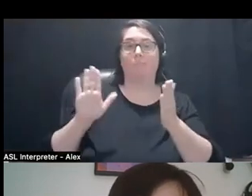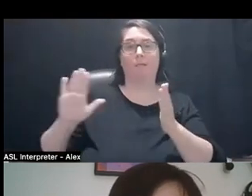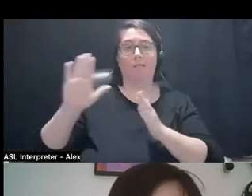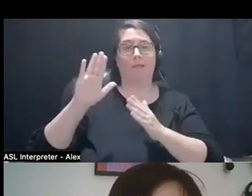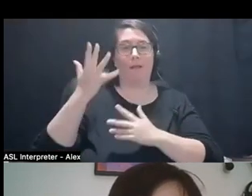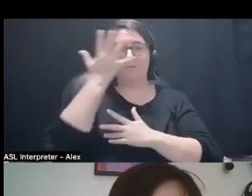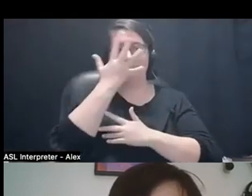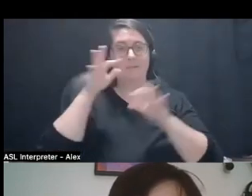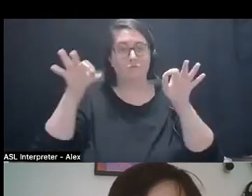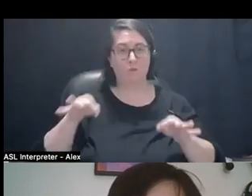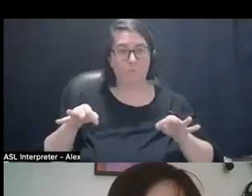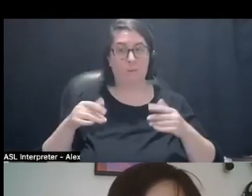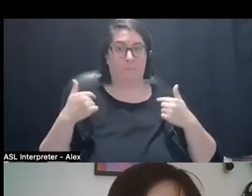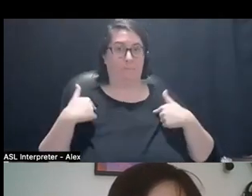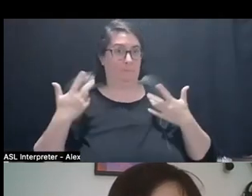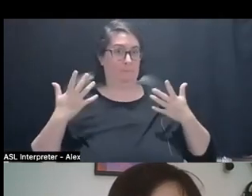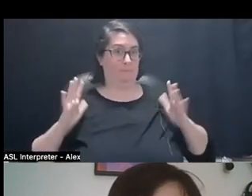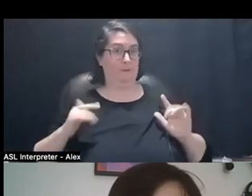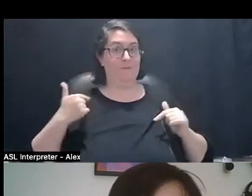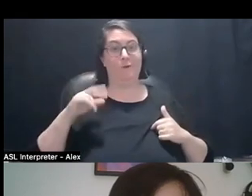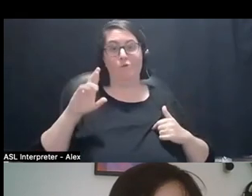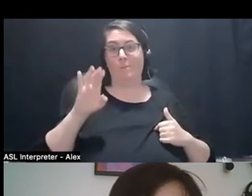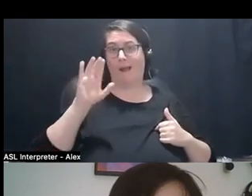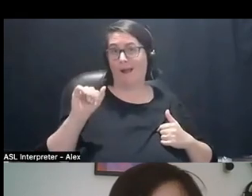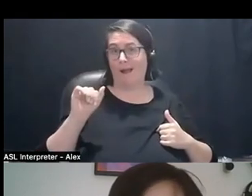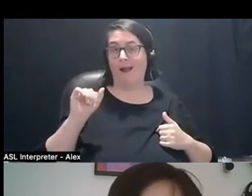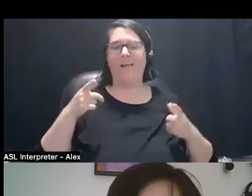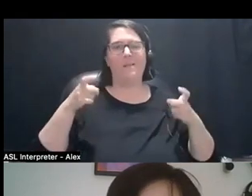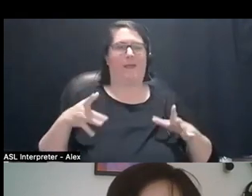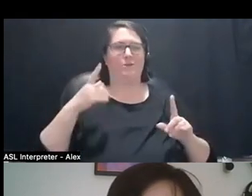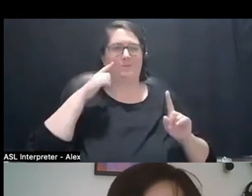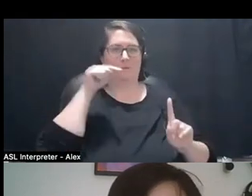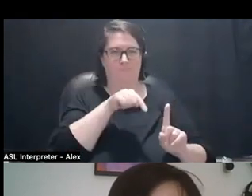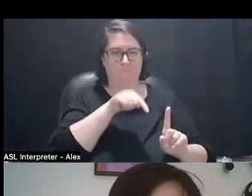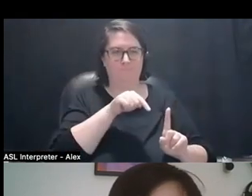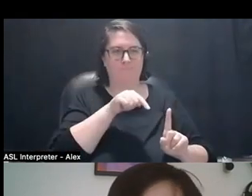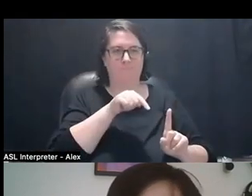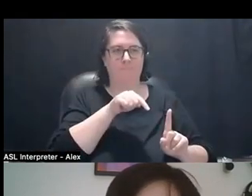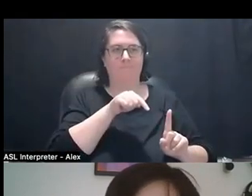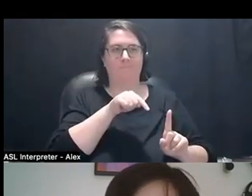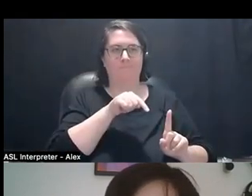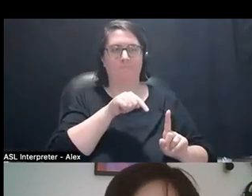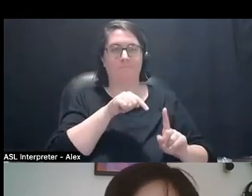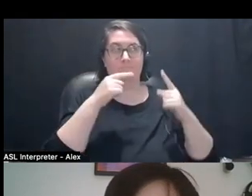Uhm. But that's it for me. I'm Rebecca, the Visual Arts Manager with curly dark hair, glasses